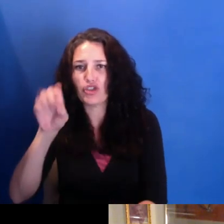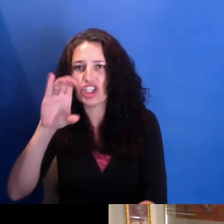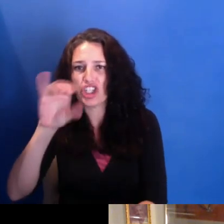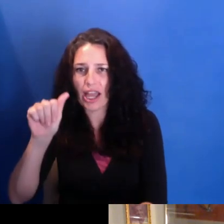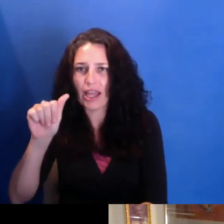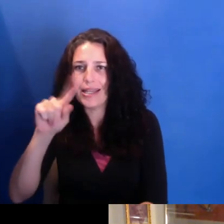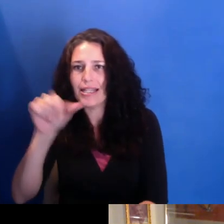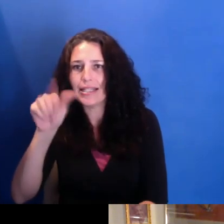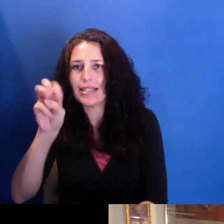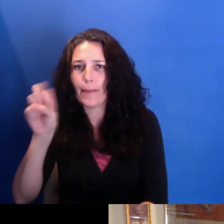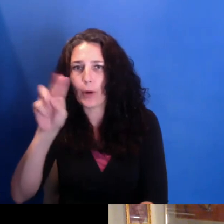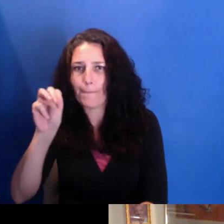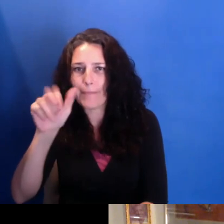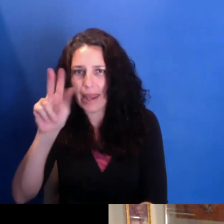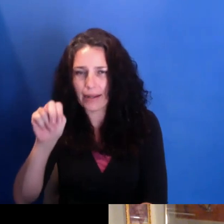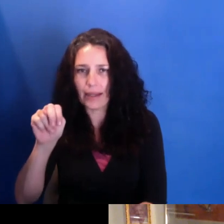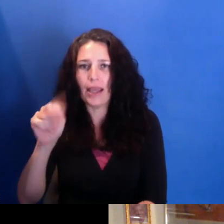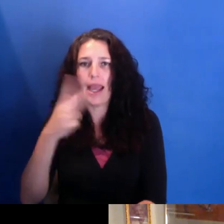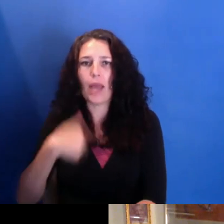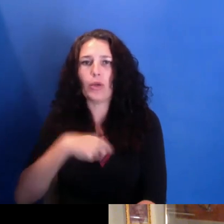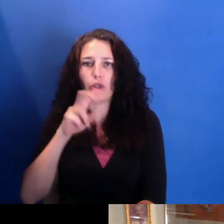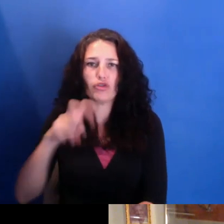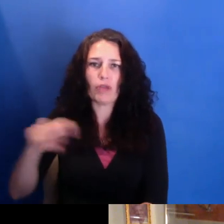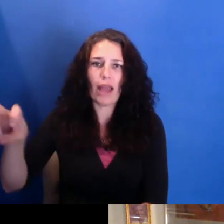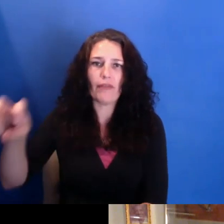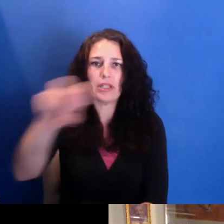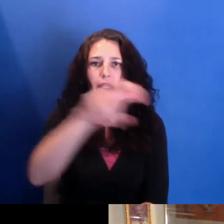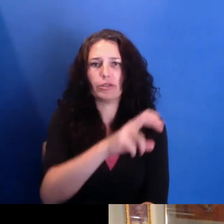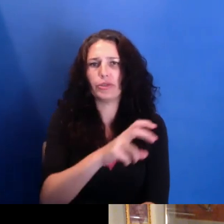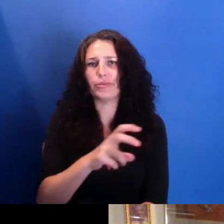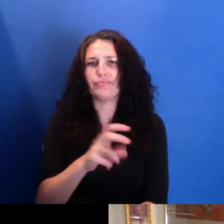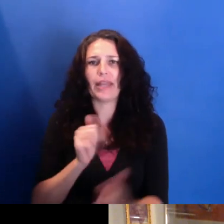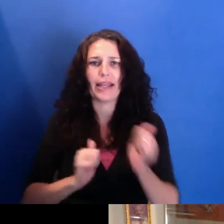called "We Tell," looking at 50 years of participatory community media.